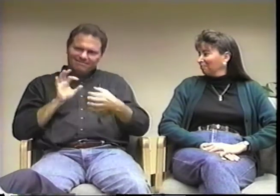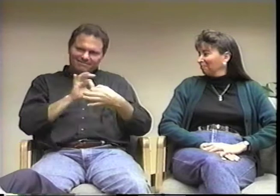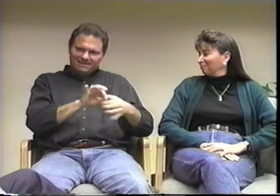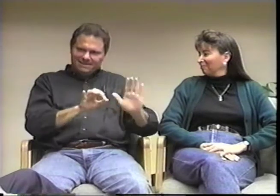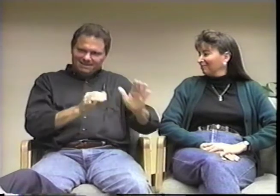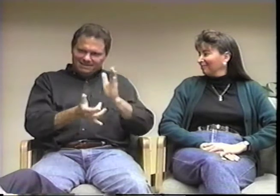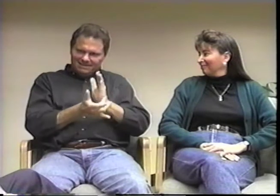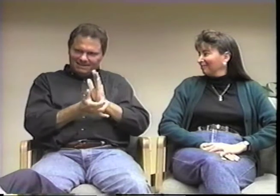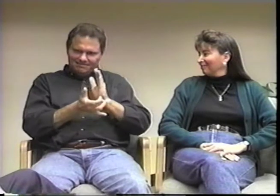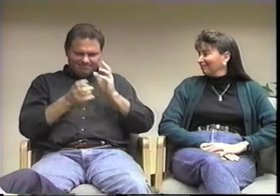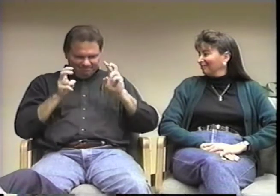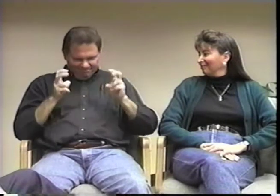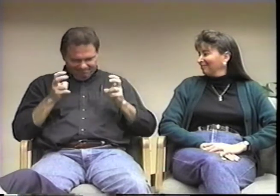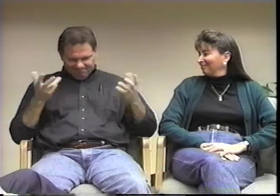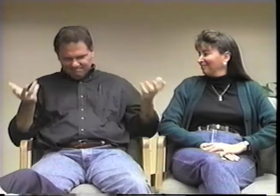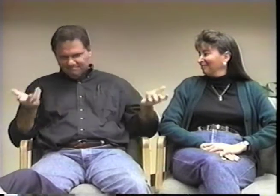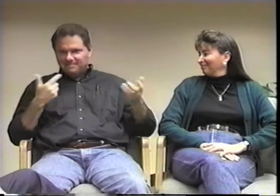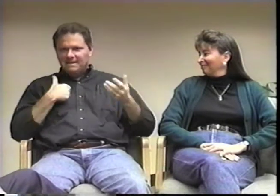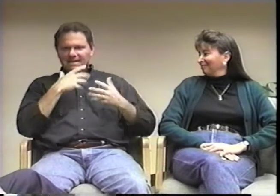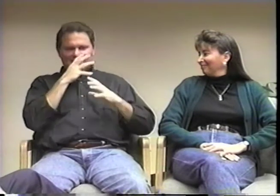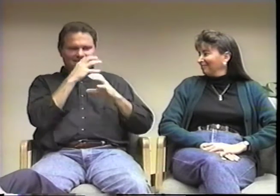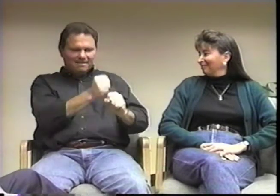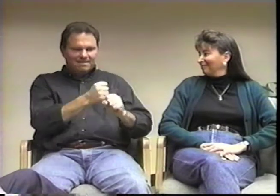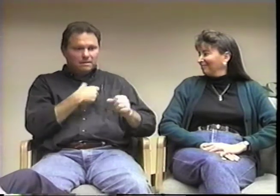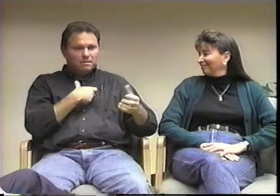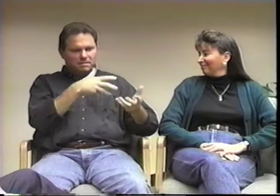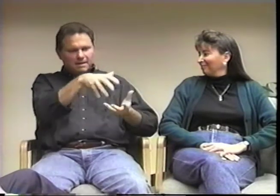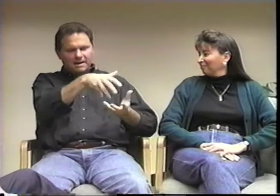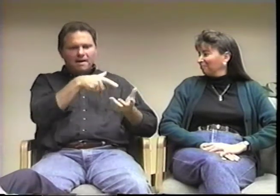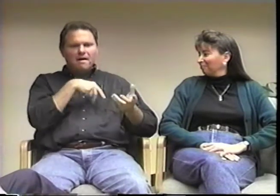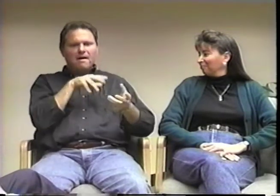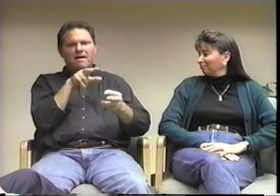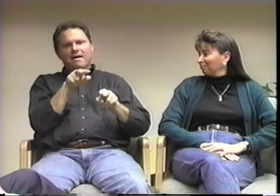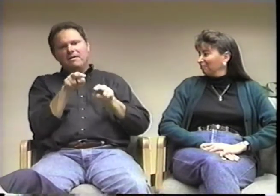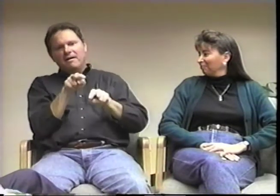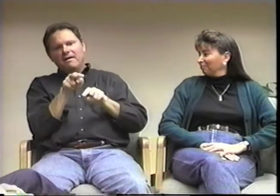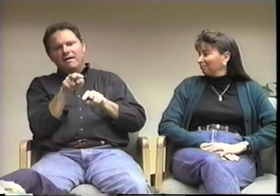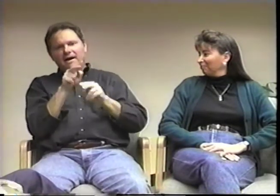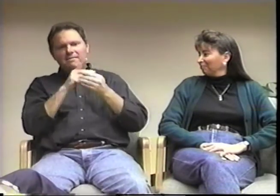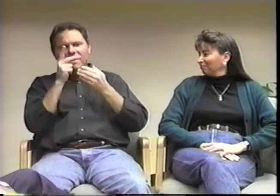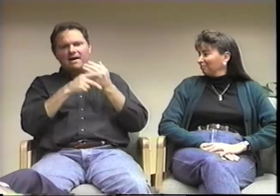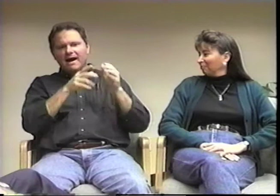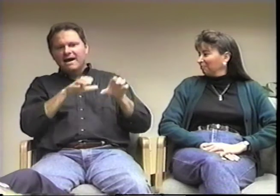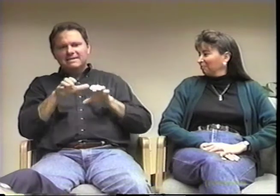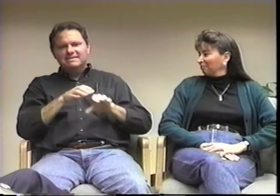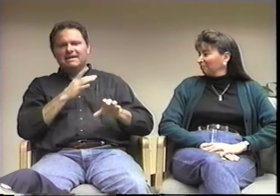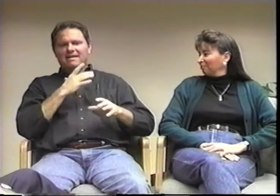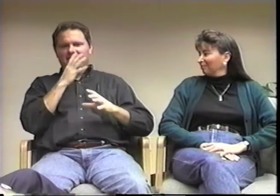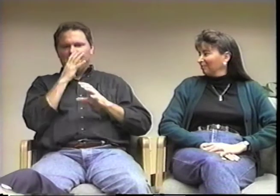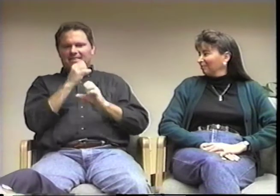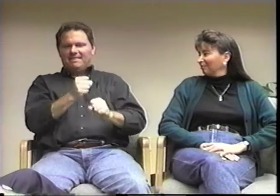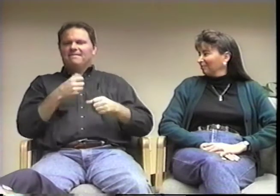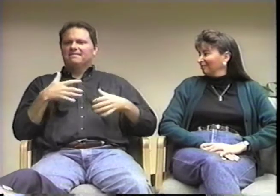So the program really intrigues me.